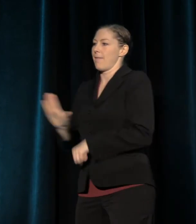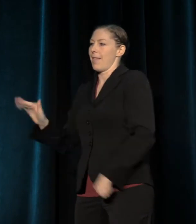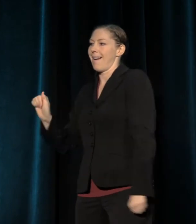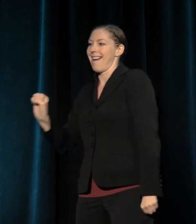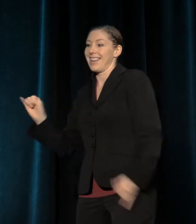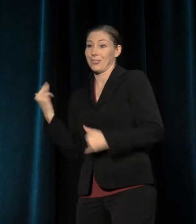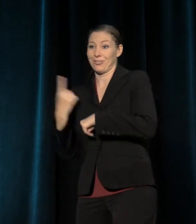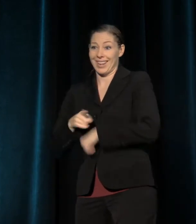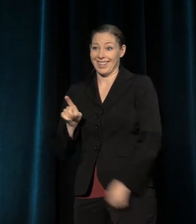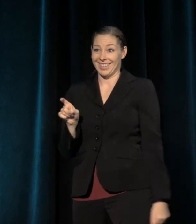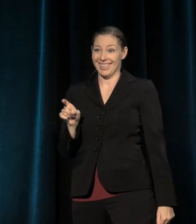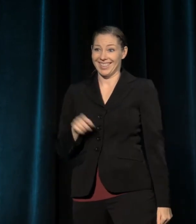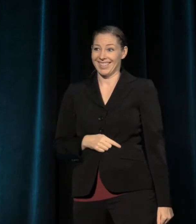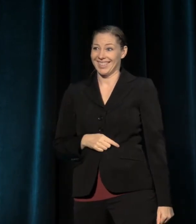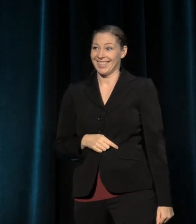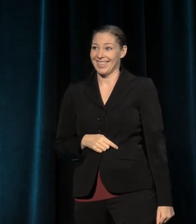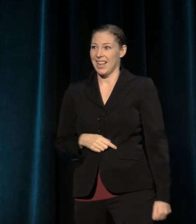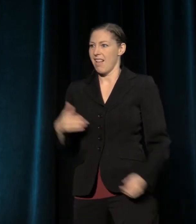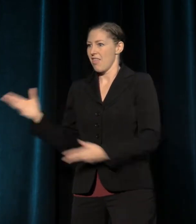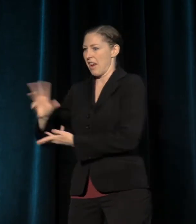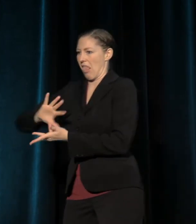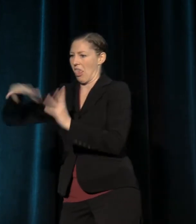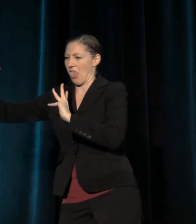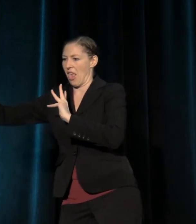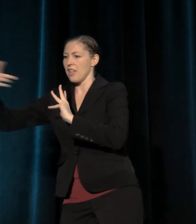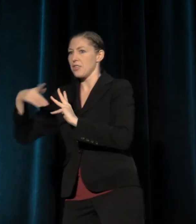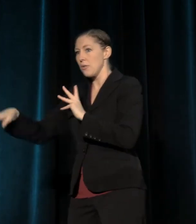Have you picked up after each other's messes this week?